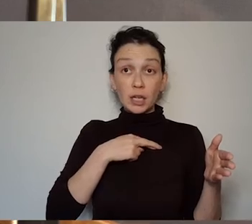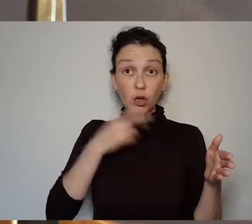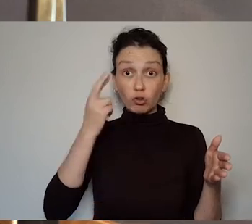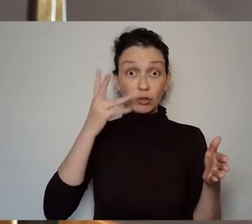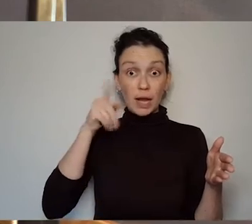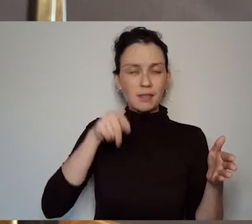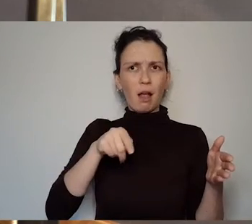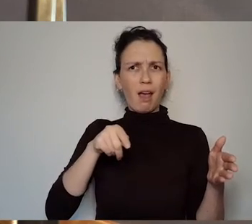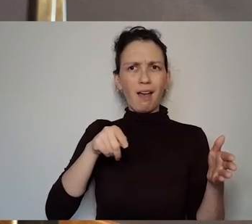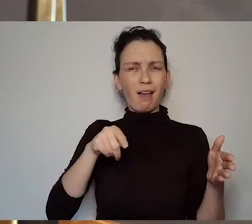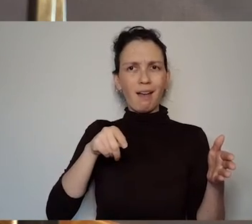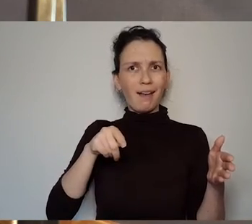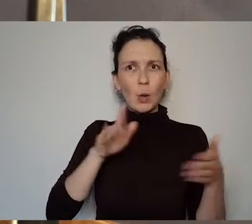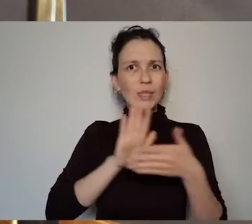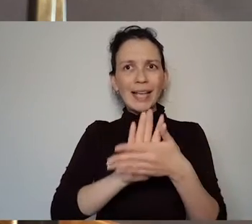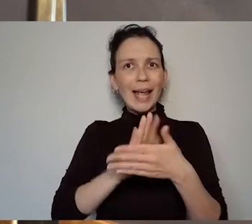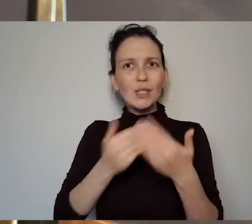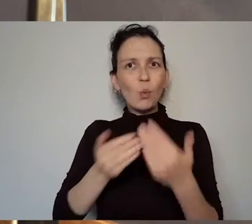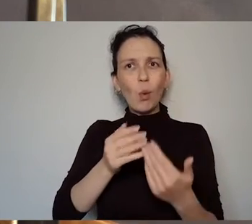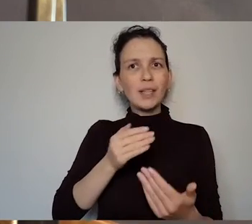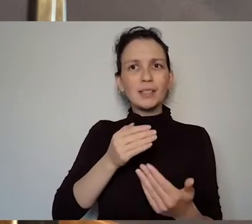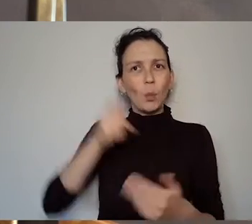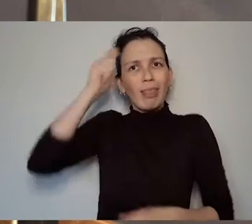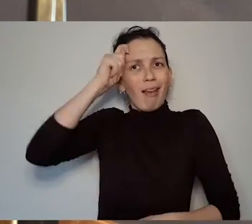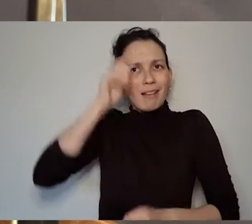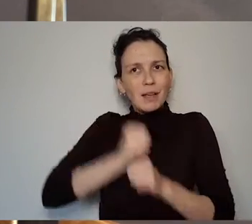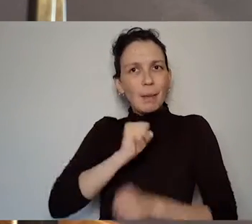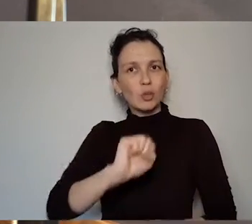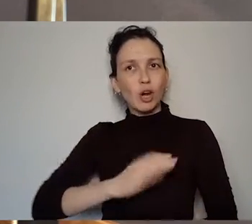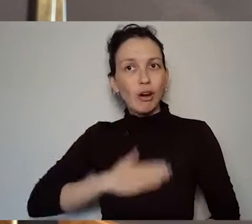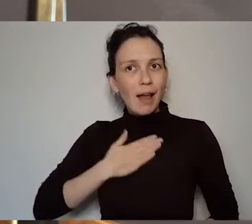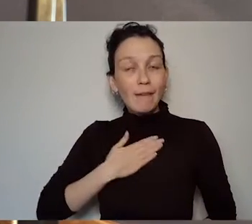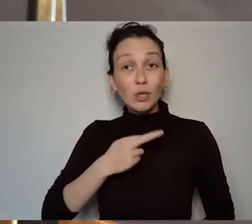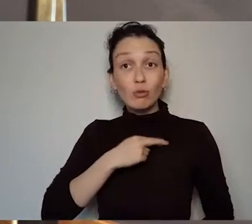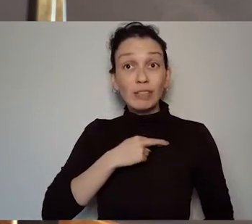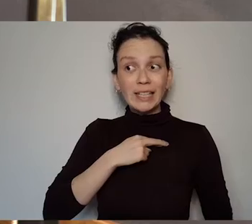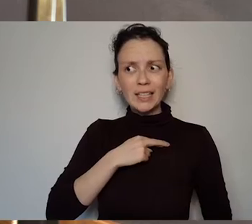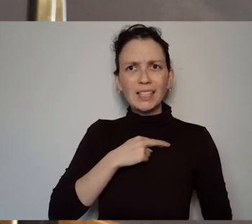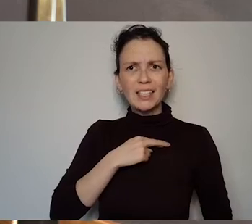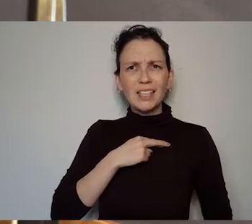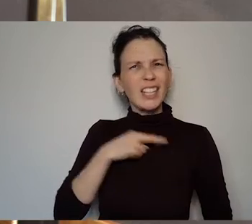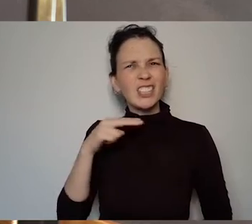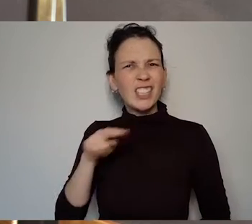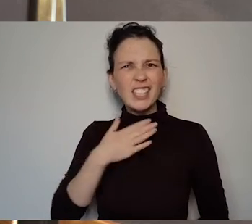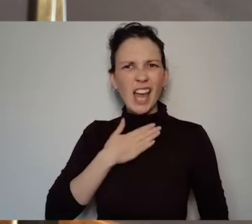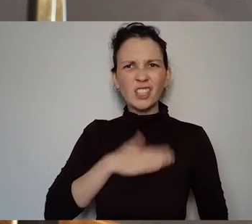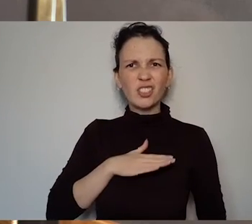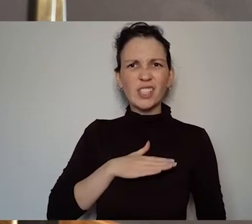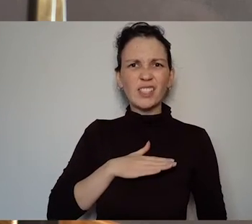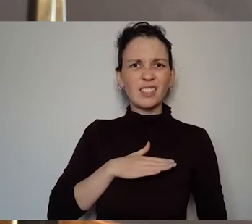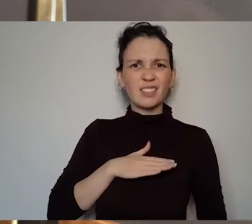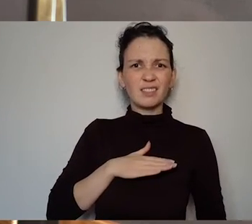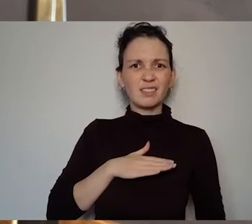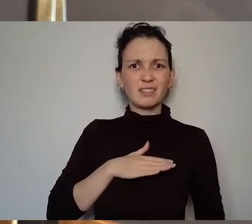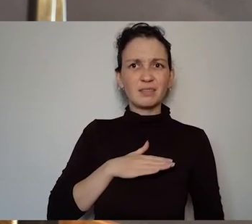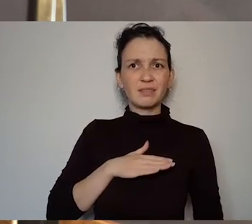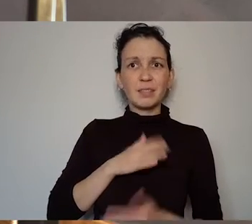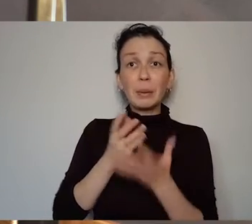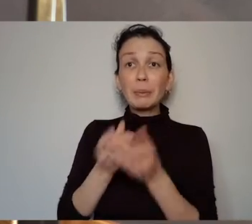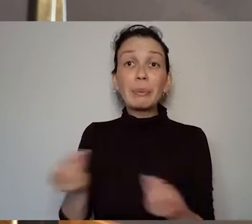we previously knew about that she didn't fall into ... she wasn't invisible she was actually